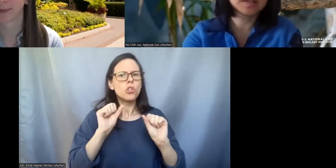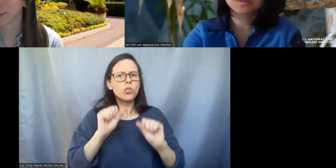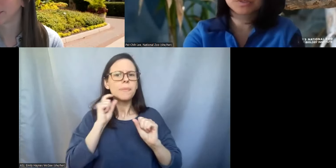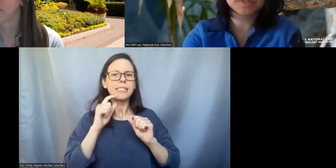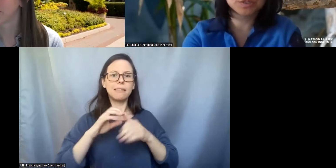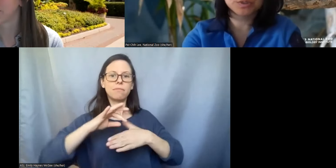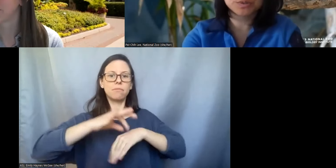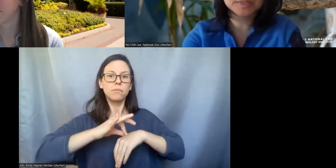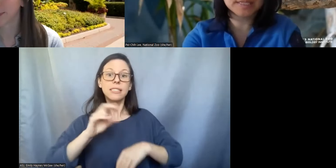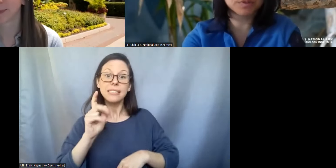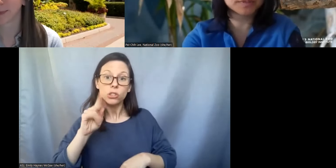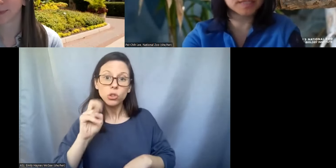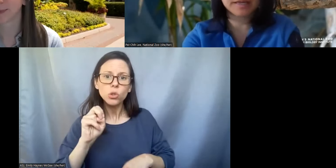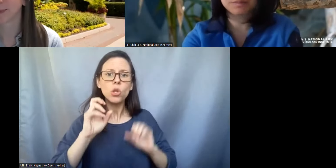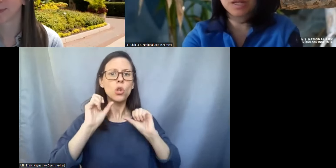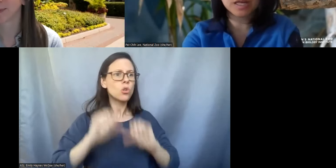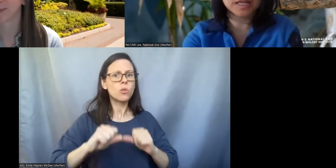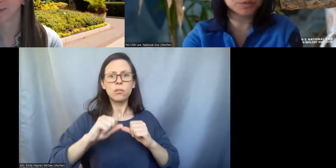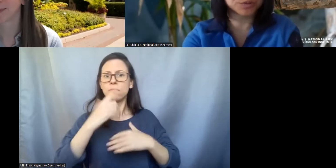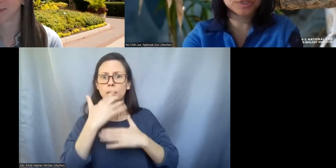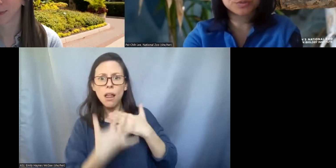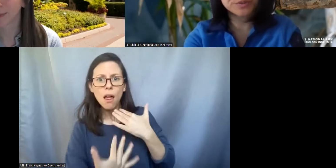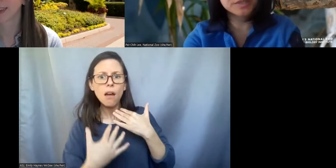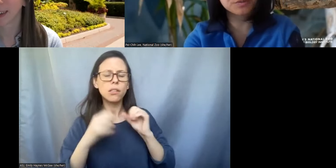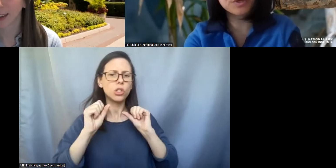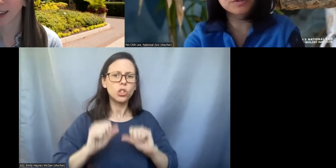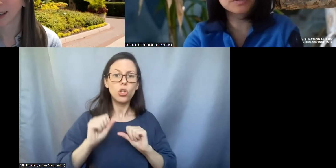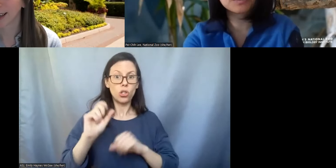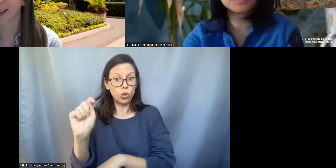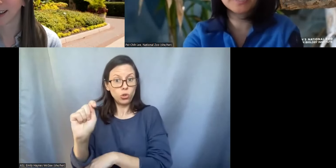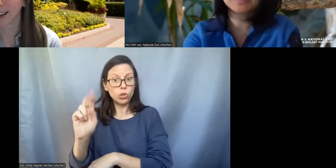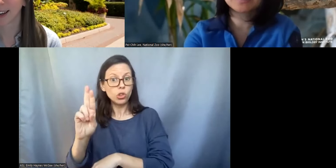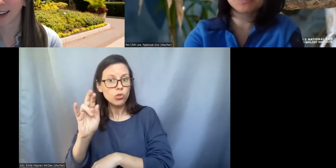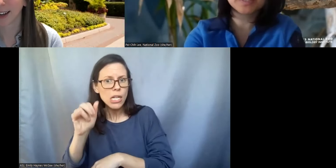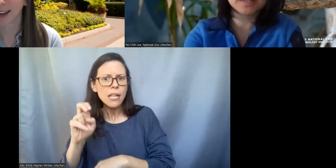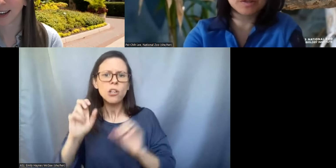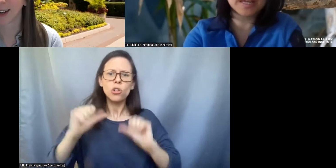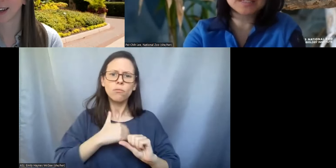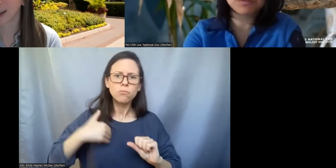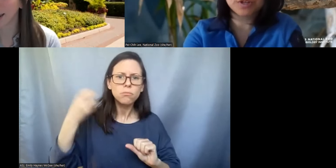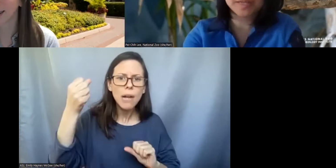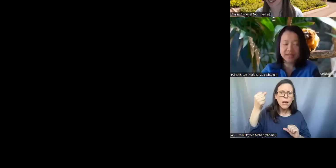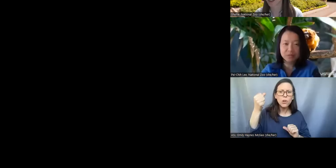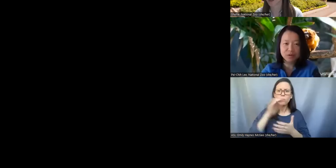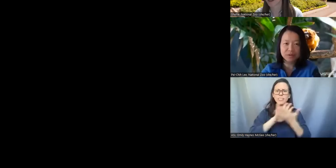can also include samples like blood or urine or milk really anything we can collect from an animal